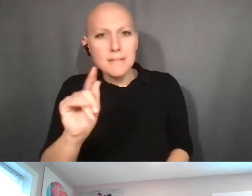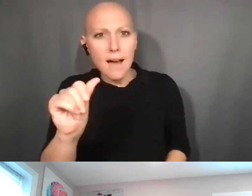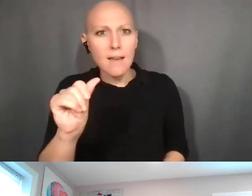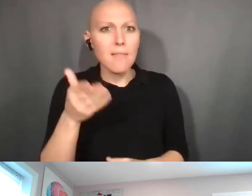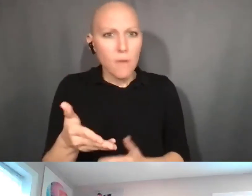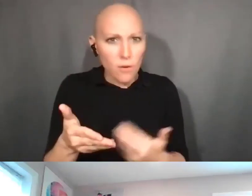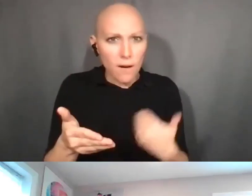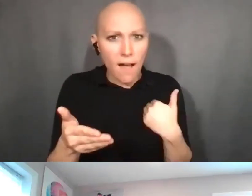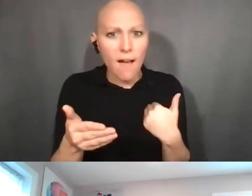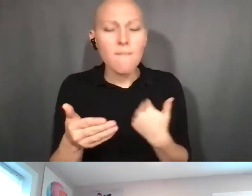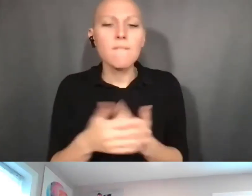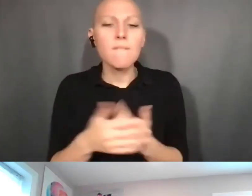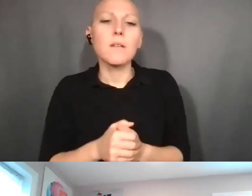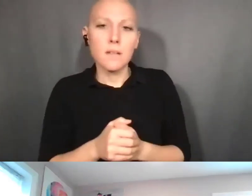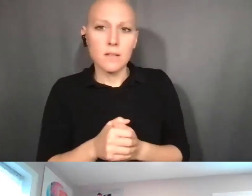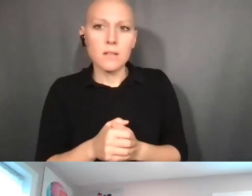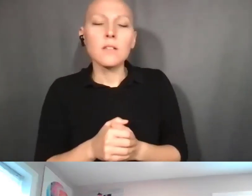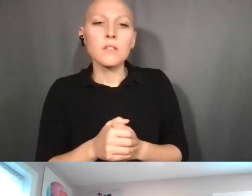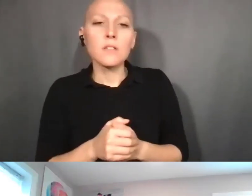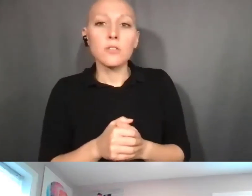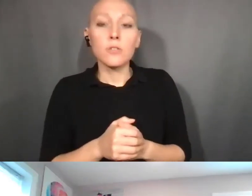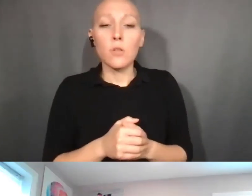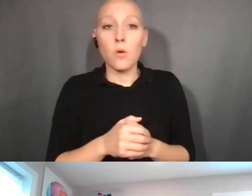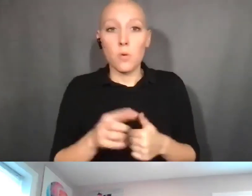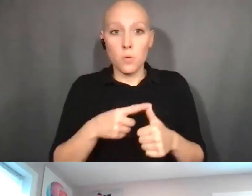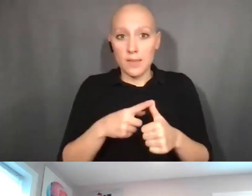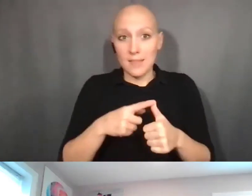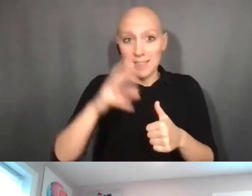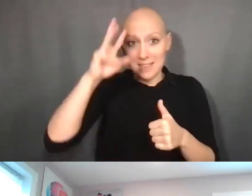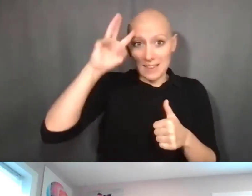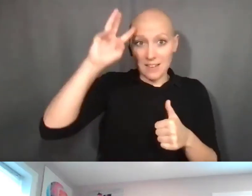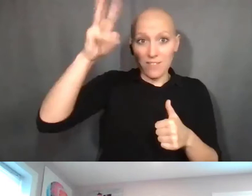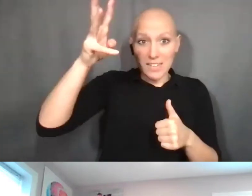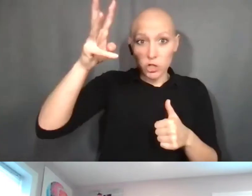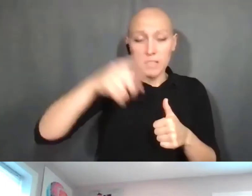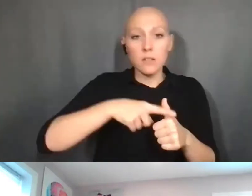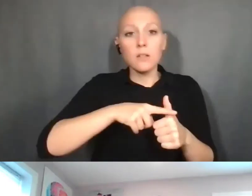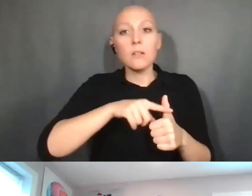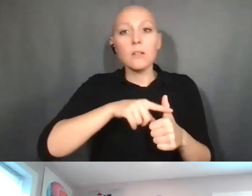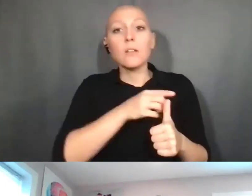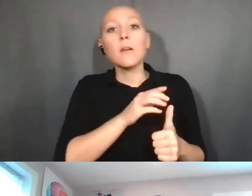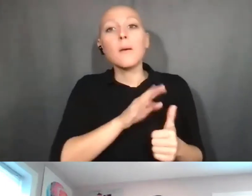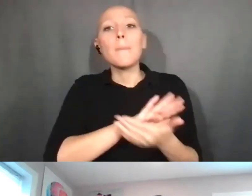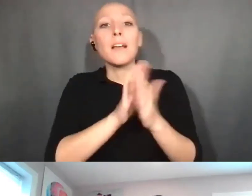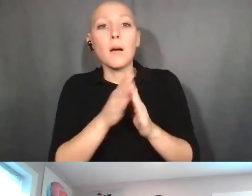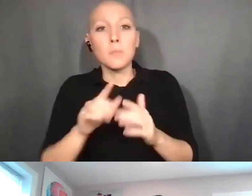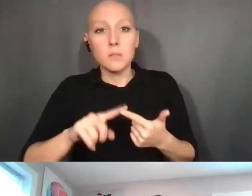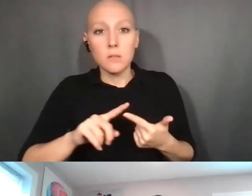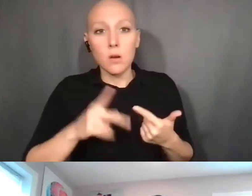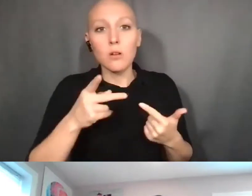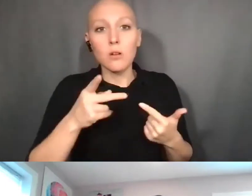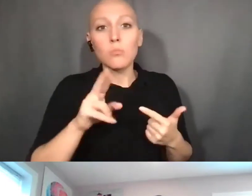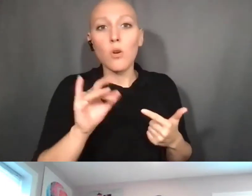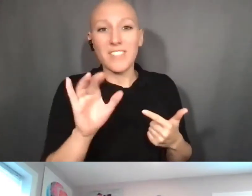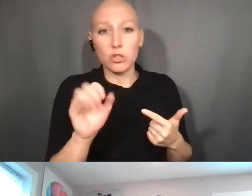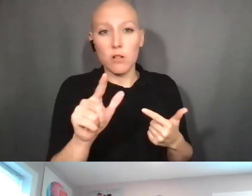So you go from invention to provisionals, which are optional, to nonprovisional patent applications.